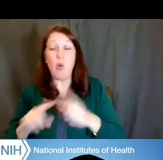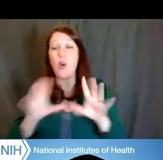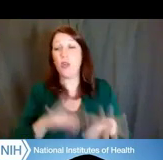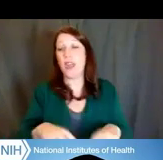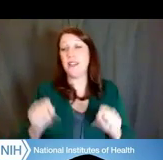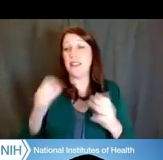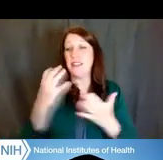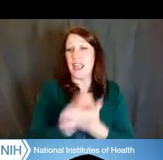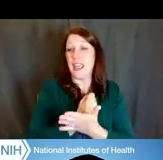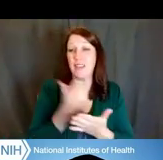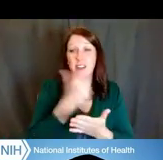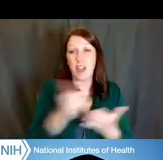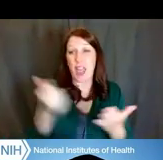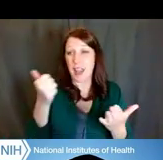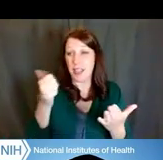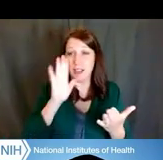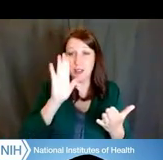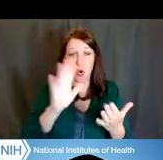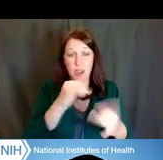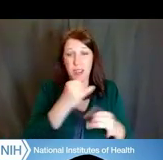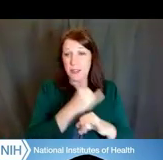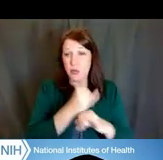of anything your institution might offer.